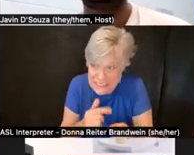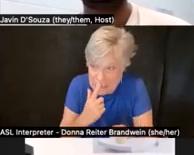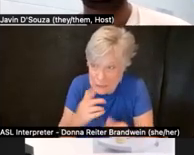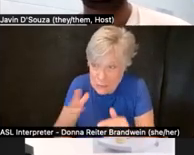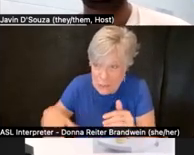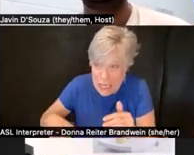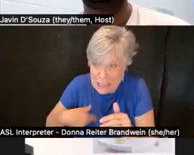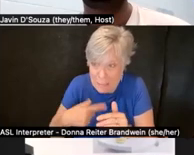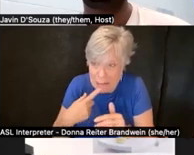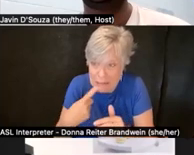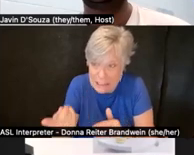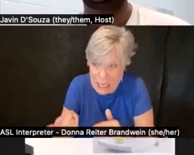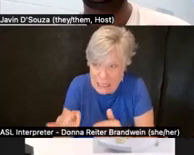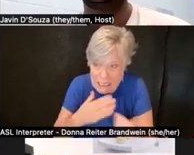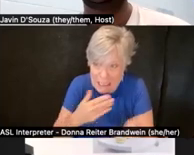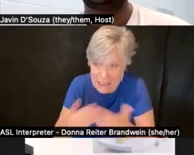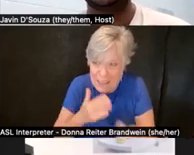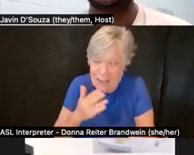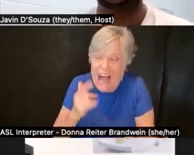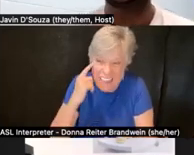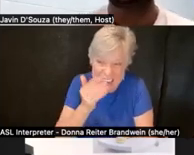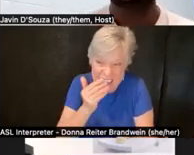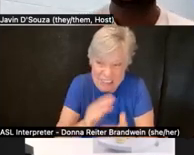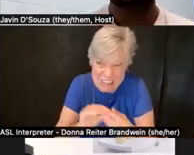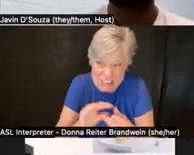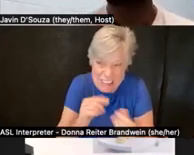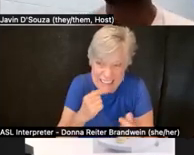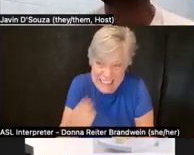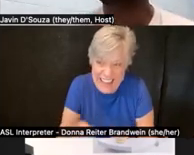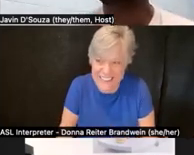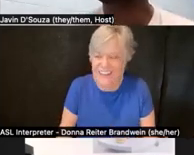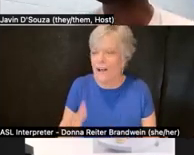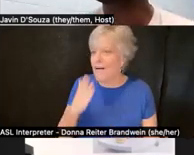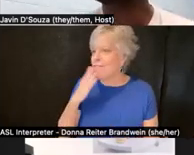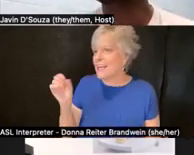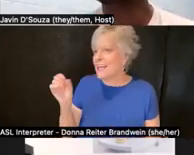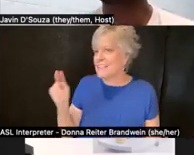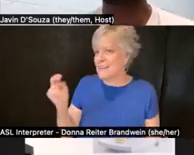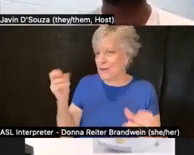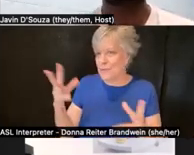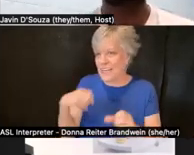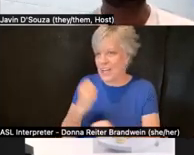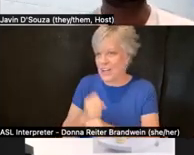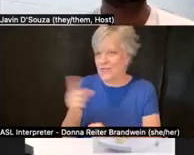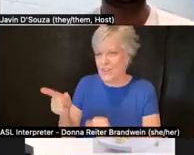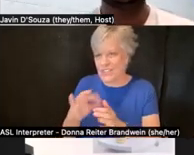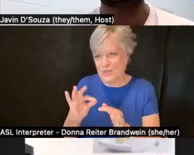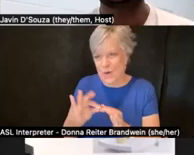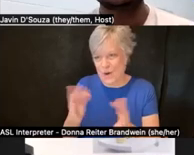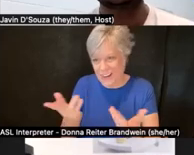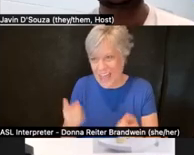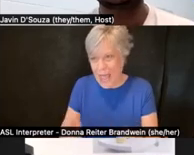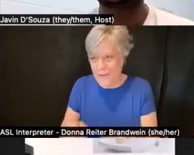I think it's a good story to share and I've thanked Dean for many years for this. Dean said, "Well, it's a compliment."